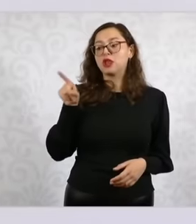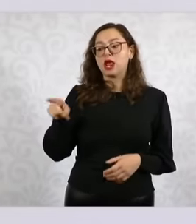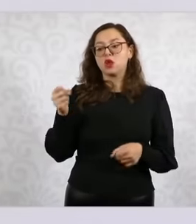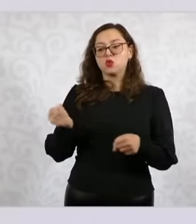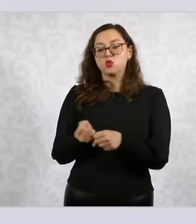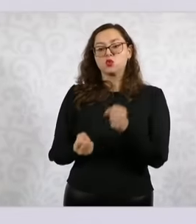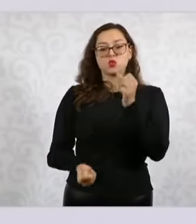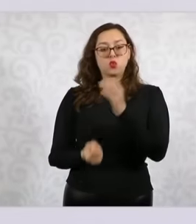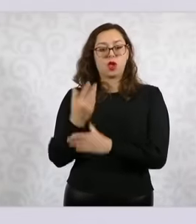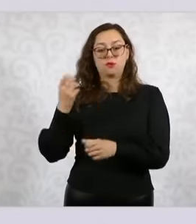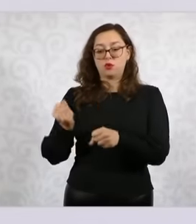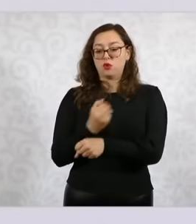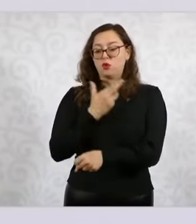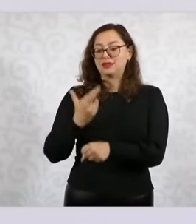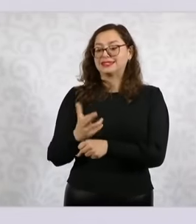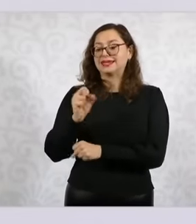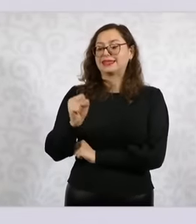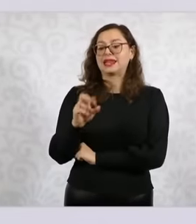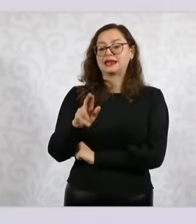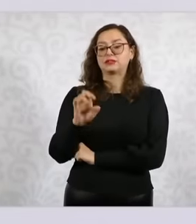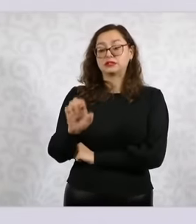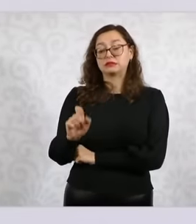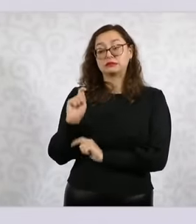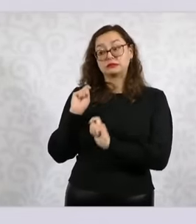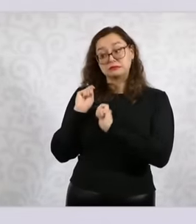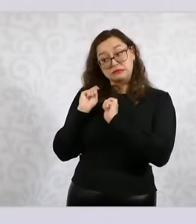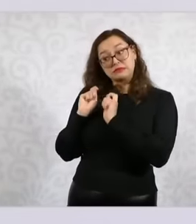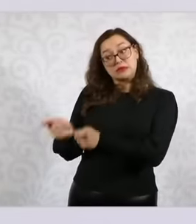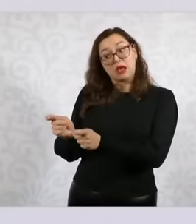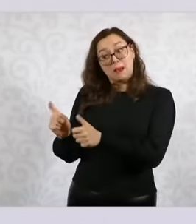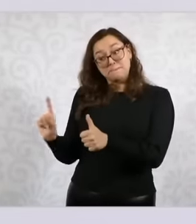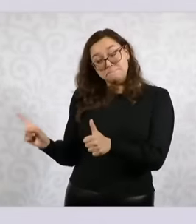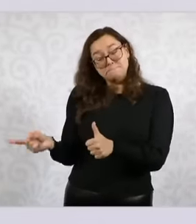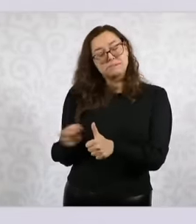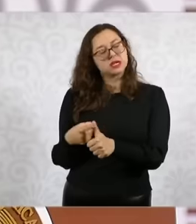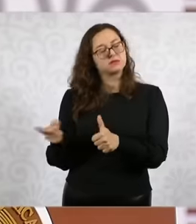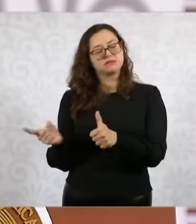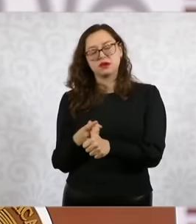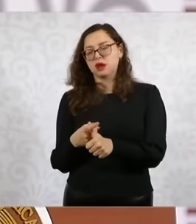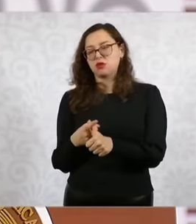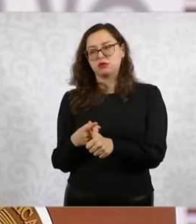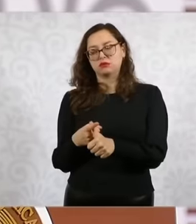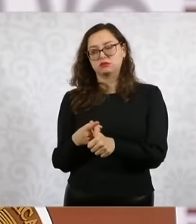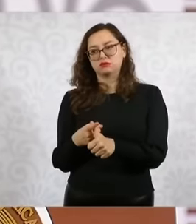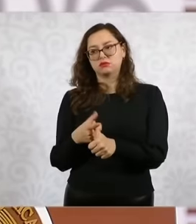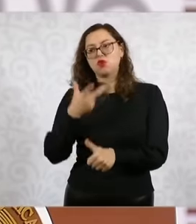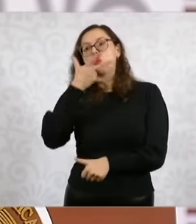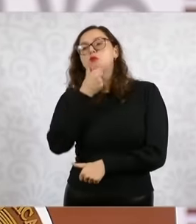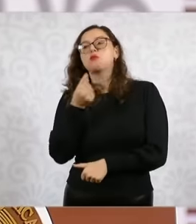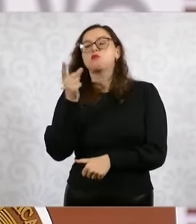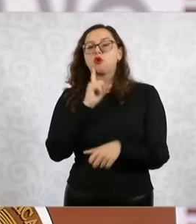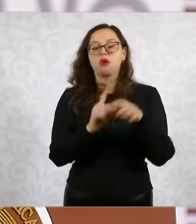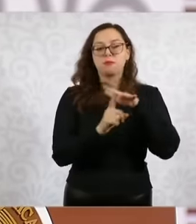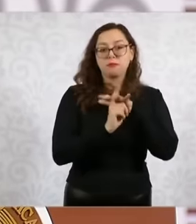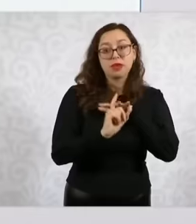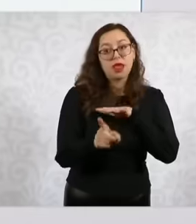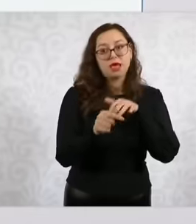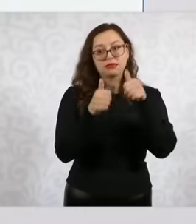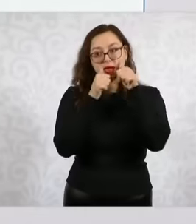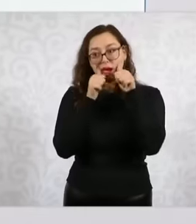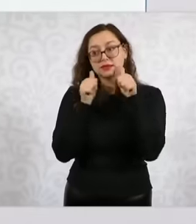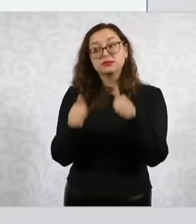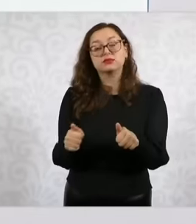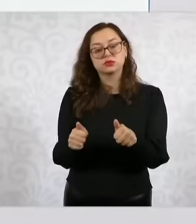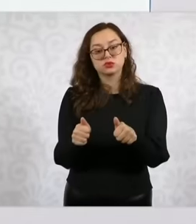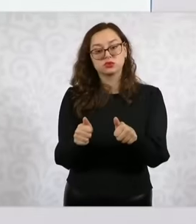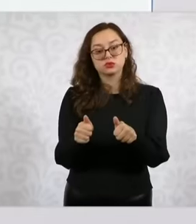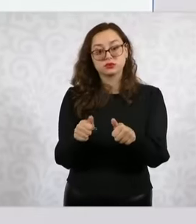priority be the migrants, he personally is going to be a program for all